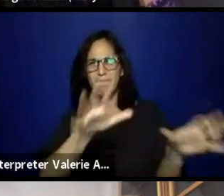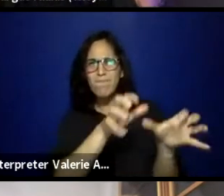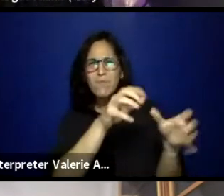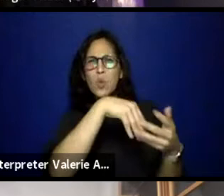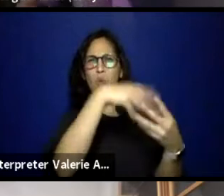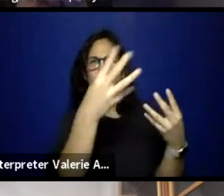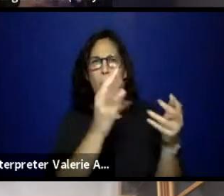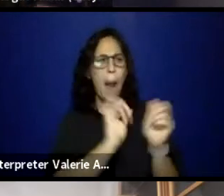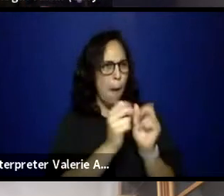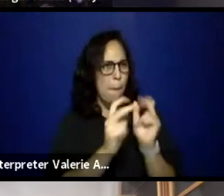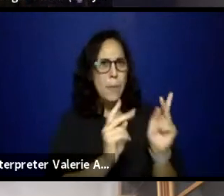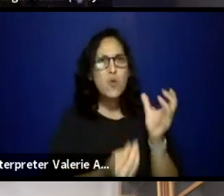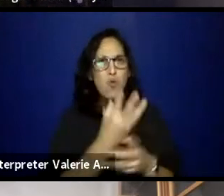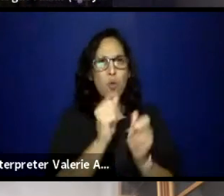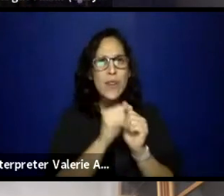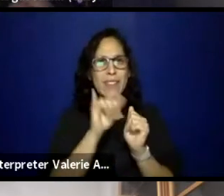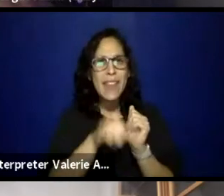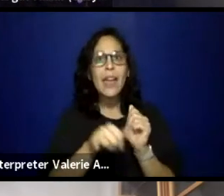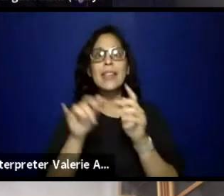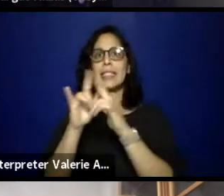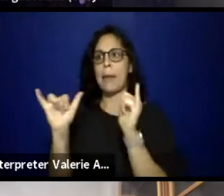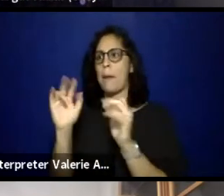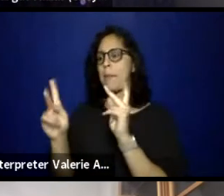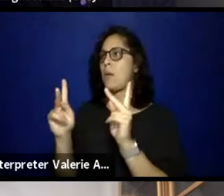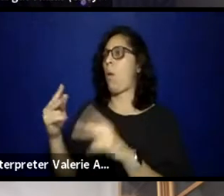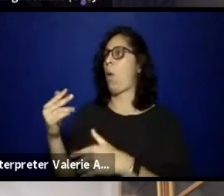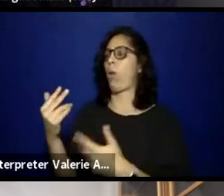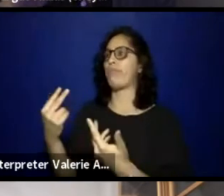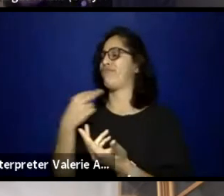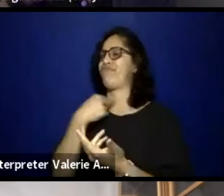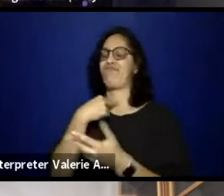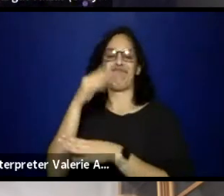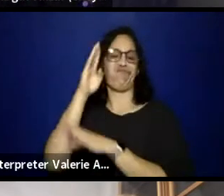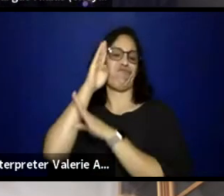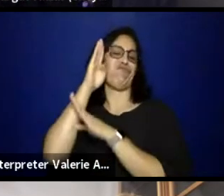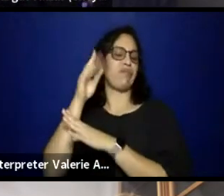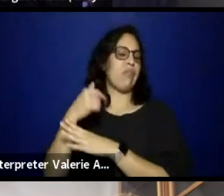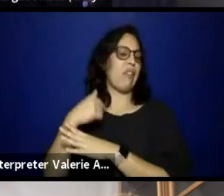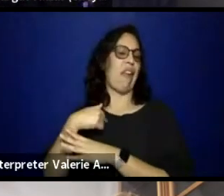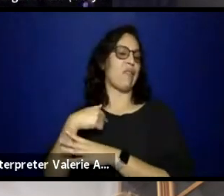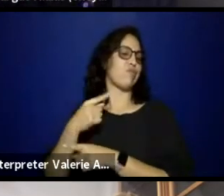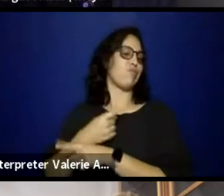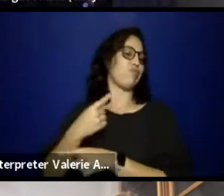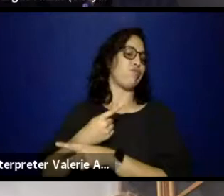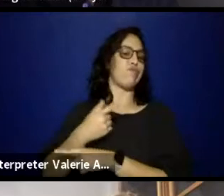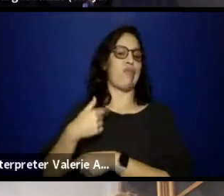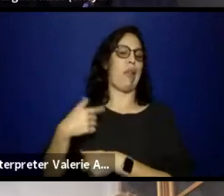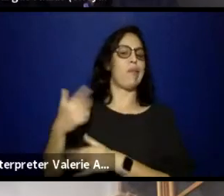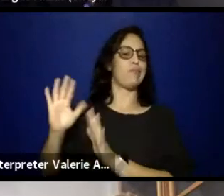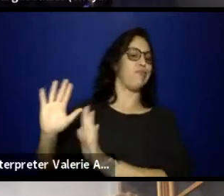are when people are like staunchly stuck in their ways, and don't think that they're the problem and want to point fingers and talk about,